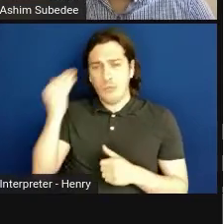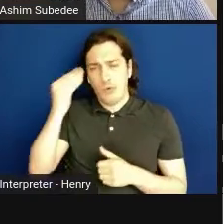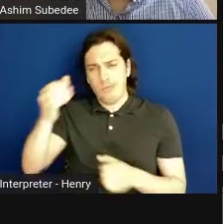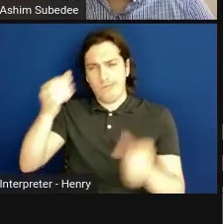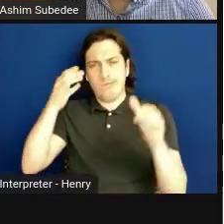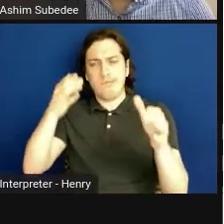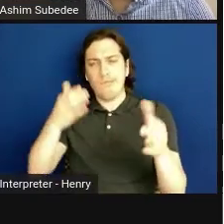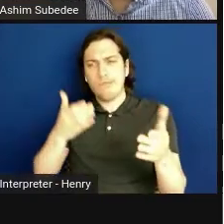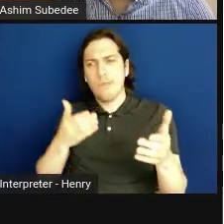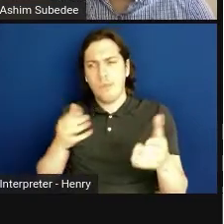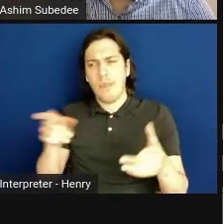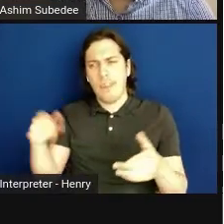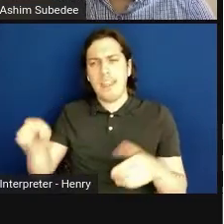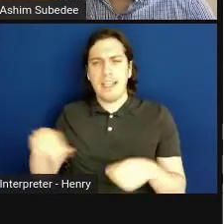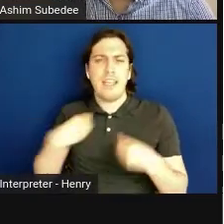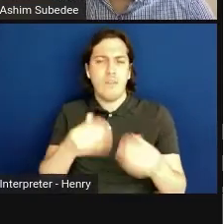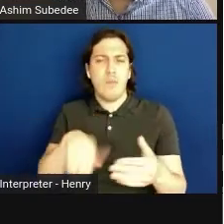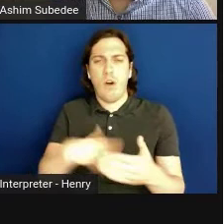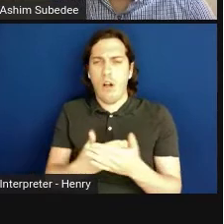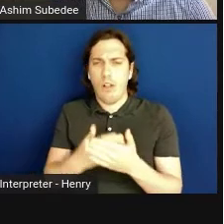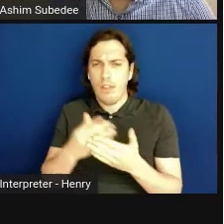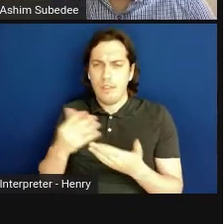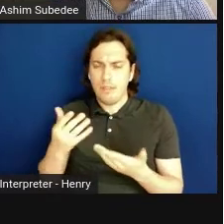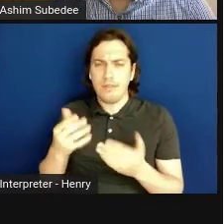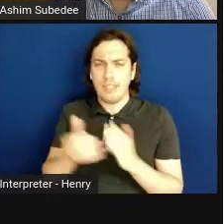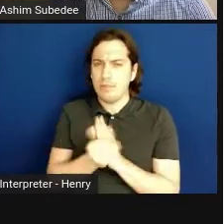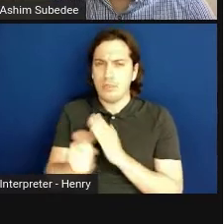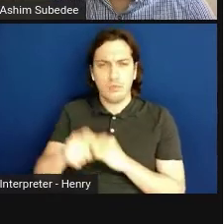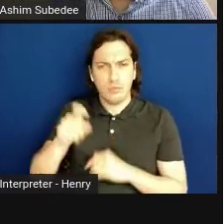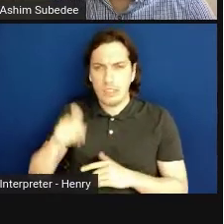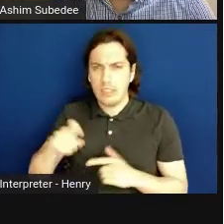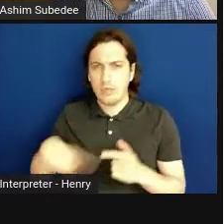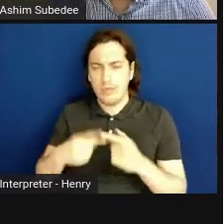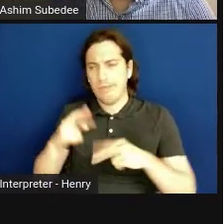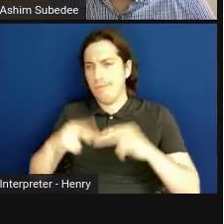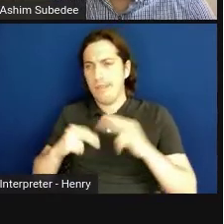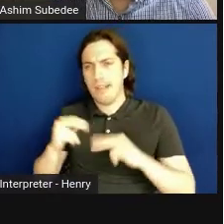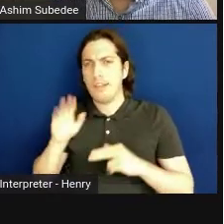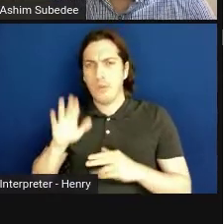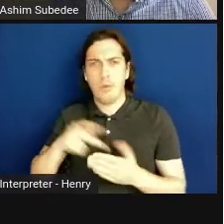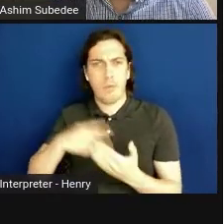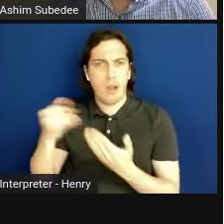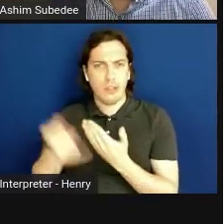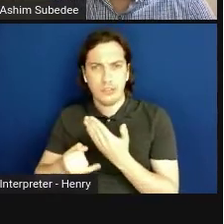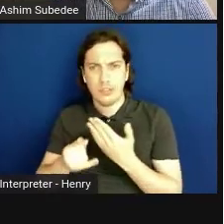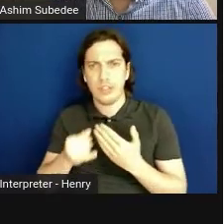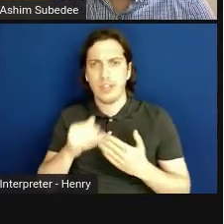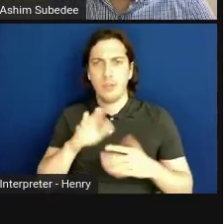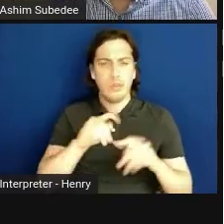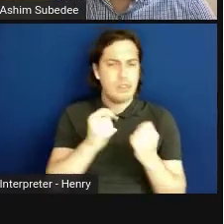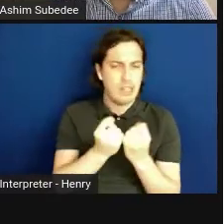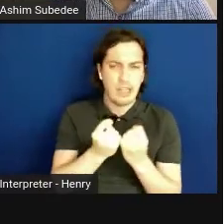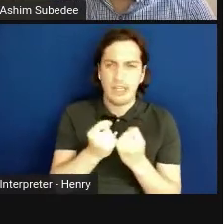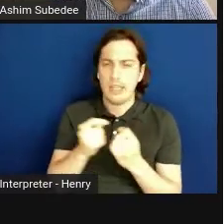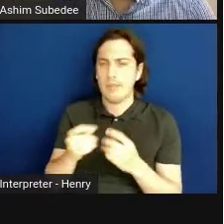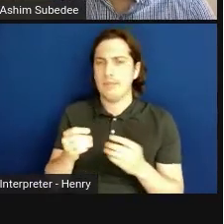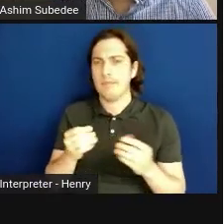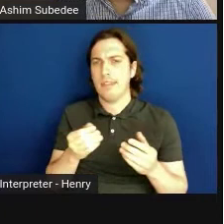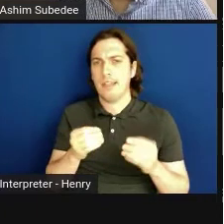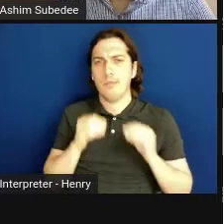to give you all the expertise you need as you are building your project, you're building your team, and you are moving the technology forward.